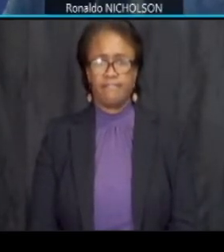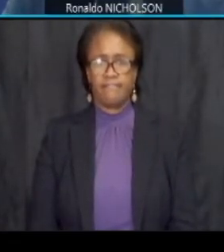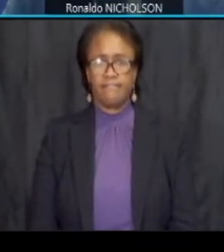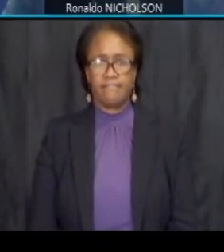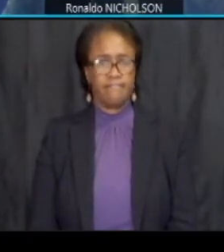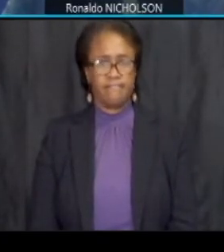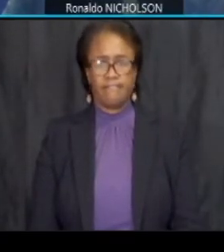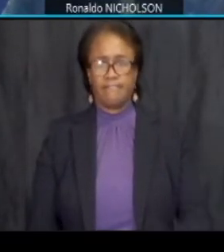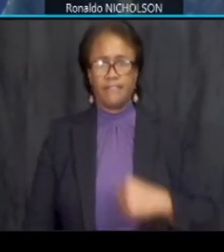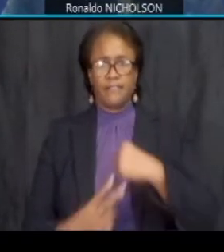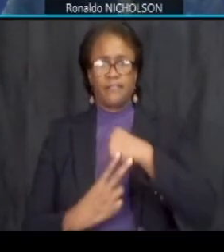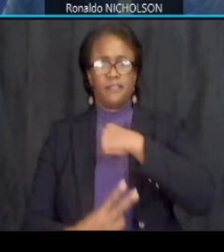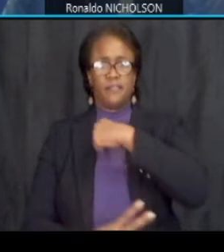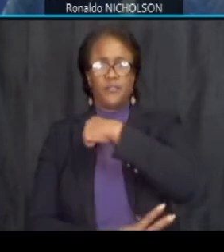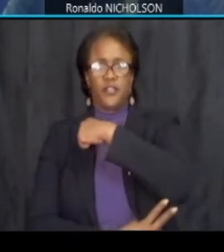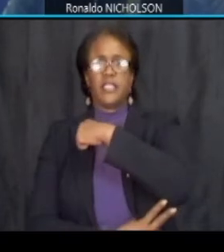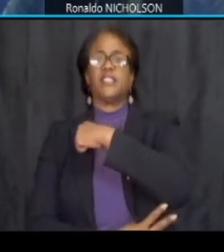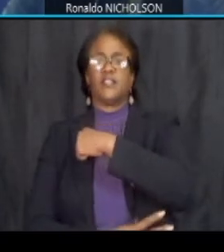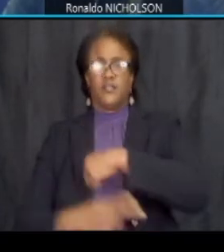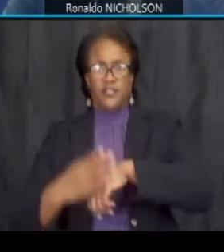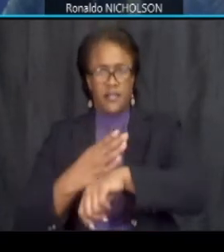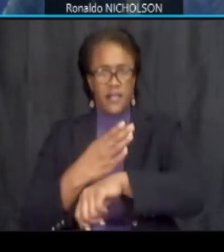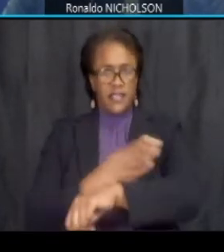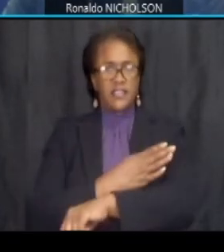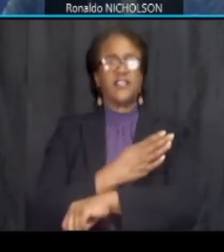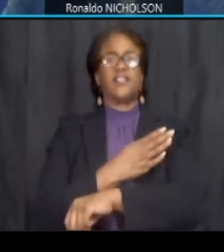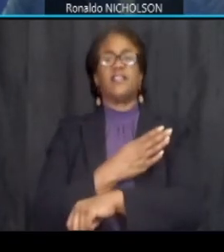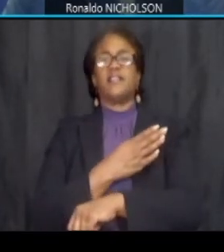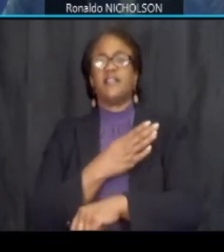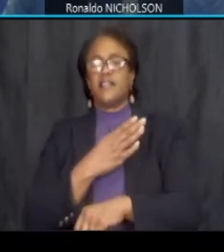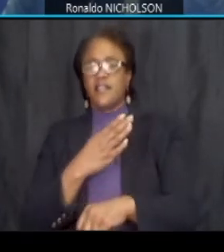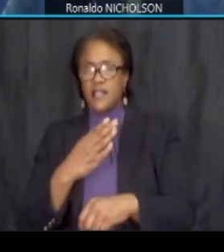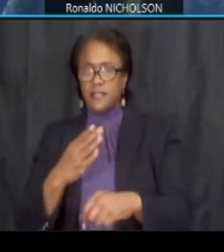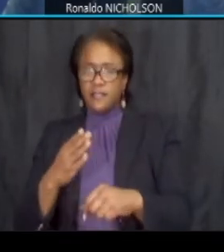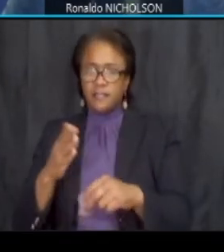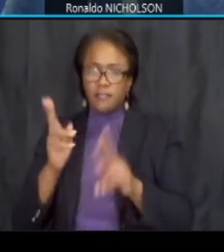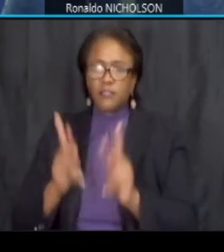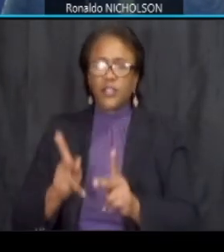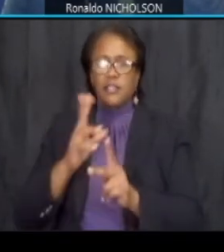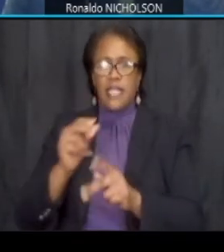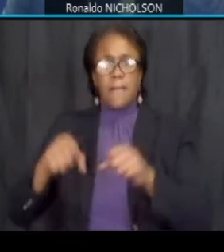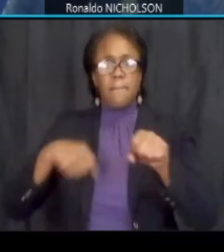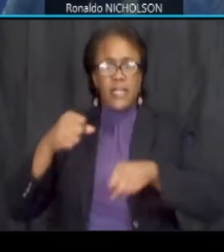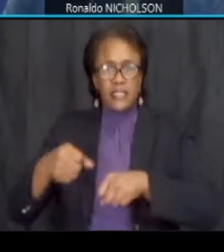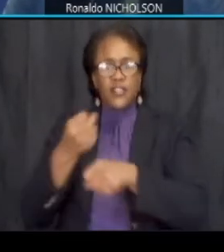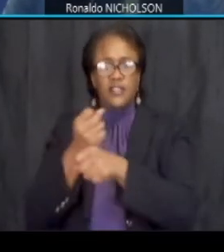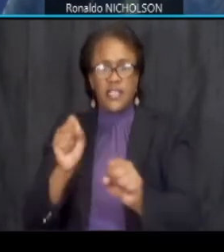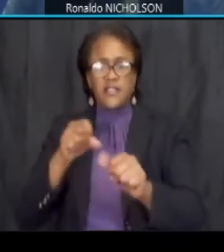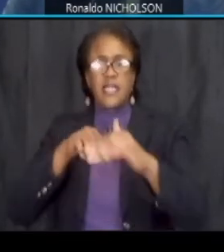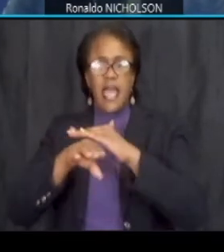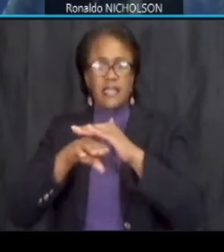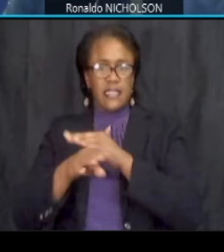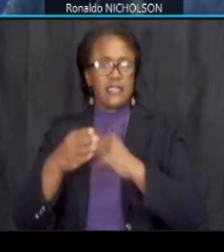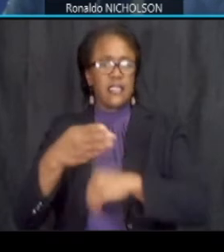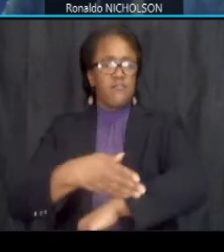pedestrian and bicycle safety as as well as access improvements in accordance with the